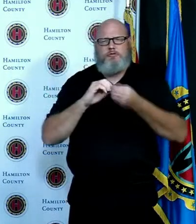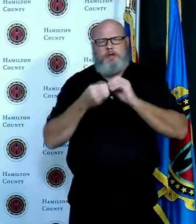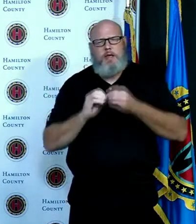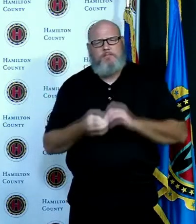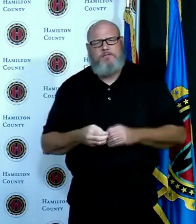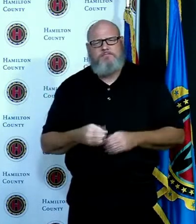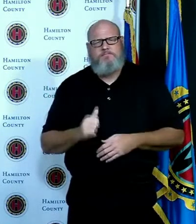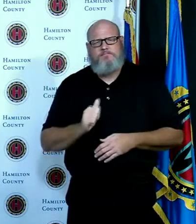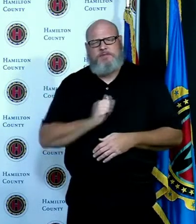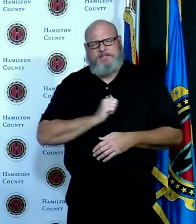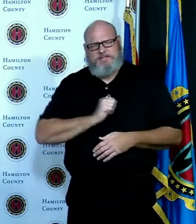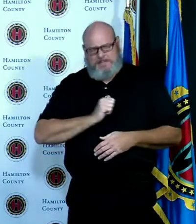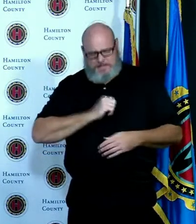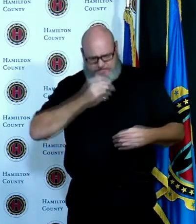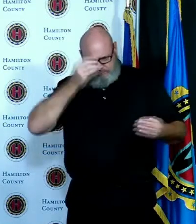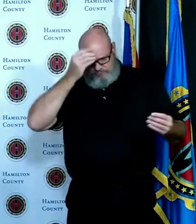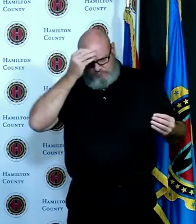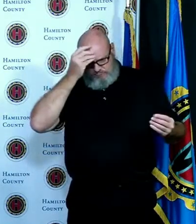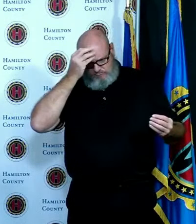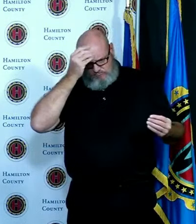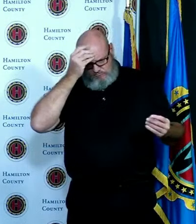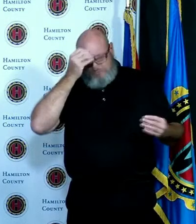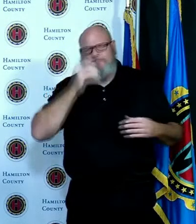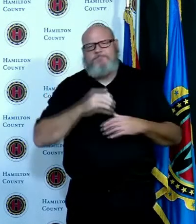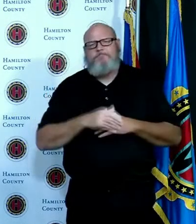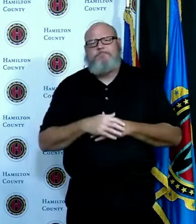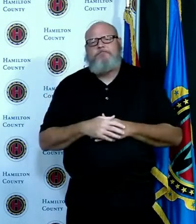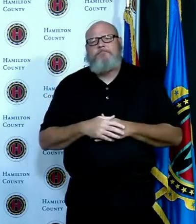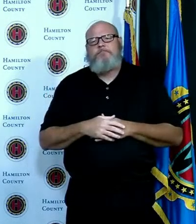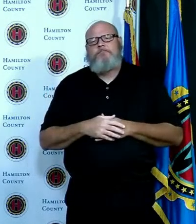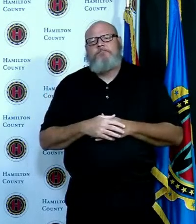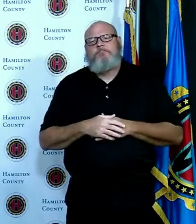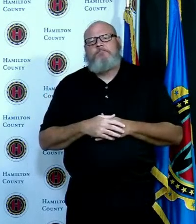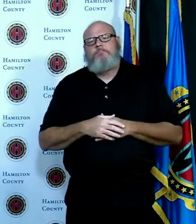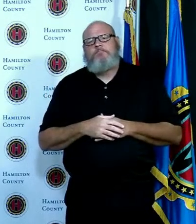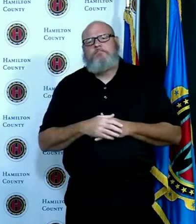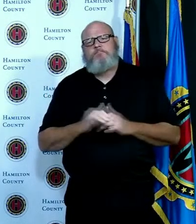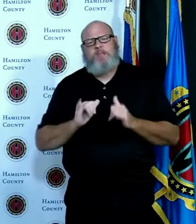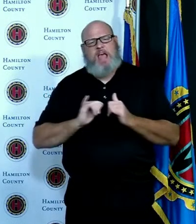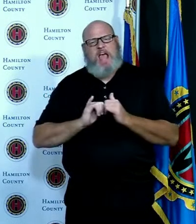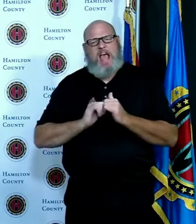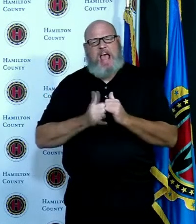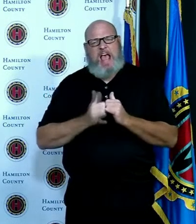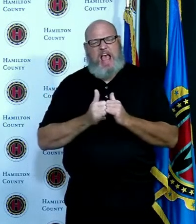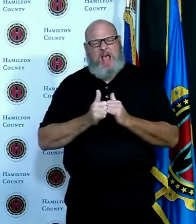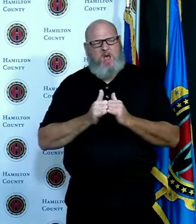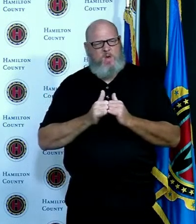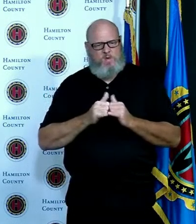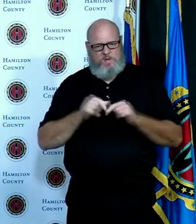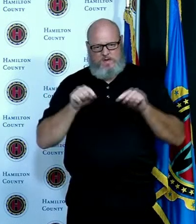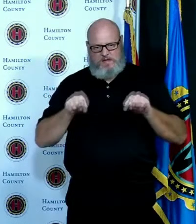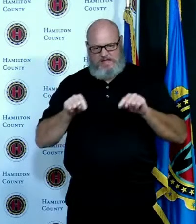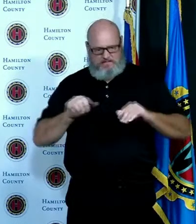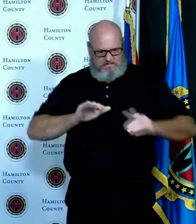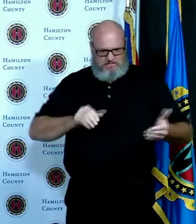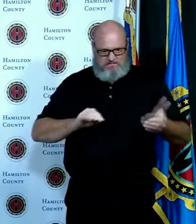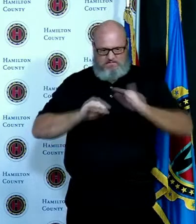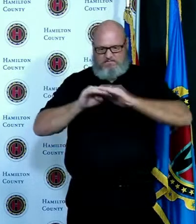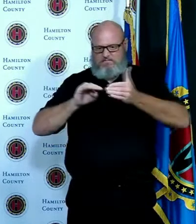understand the dramatic nature of these increases and I've been trying to figure out where is a